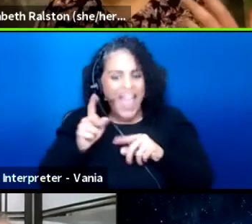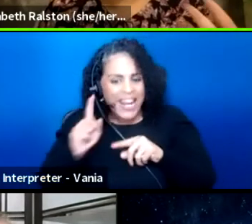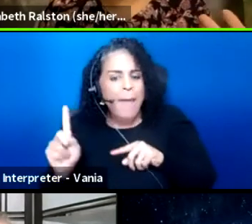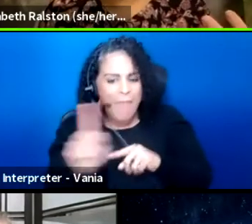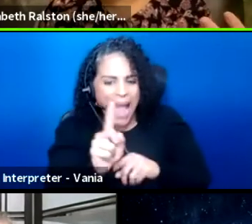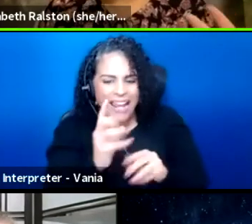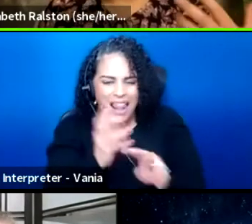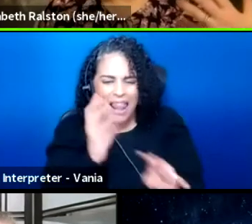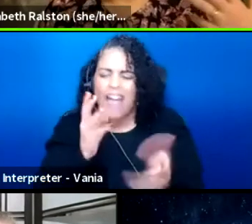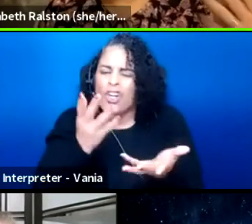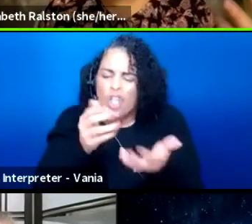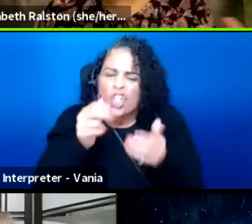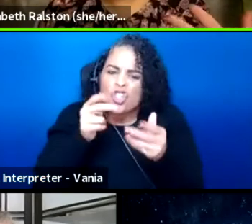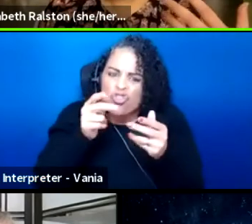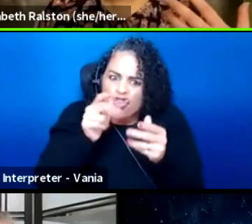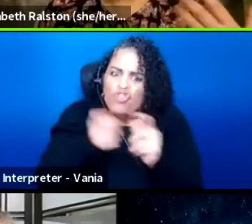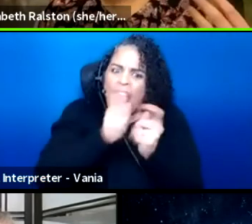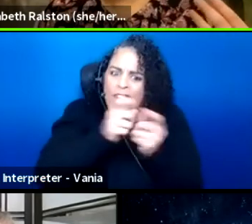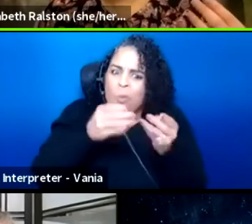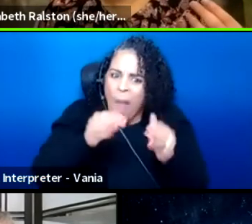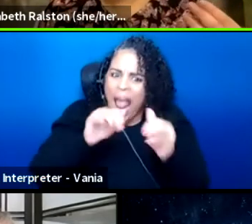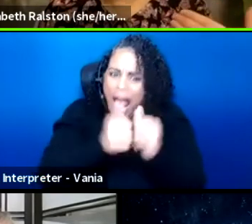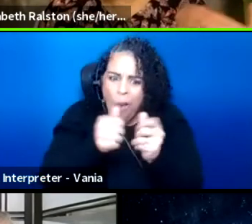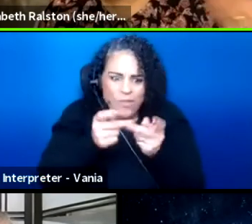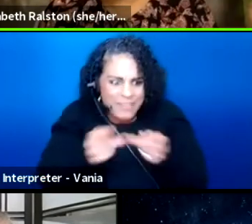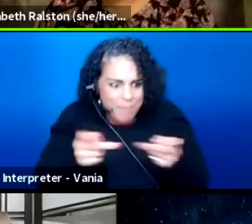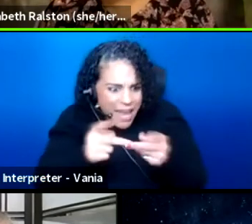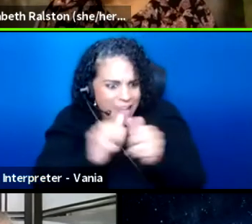would be really important as we go back.